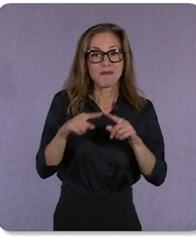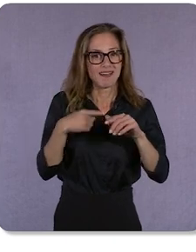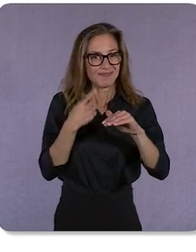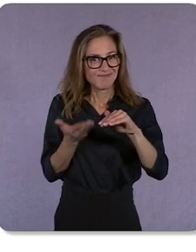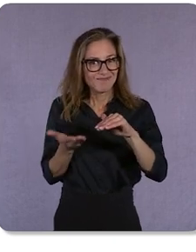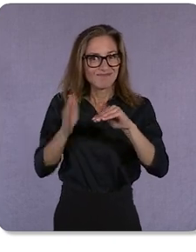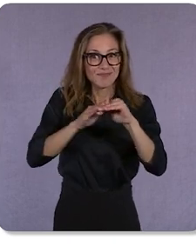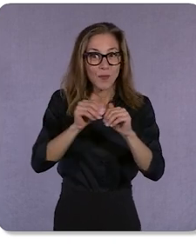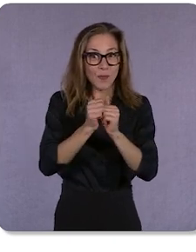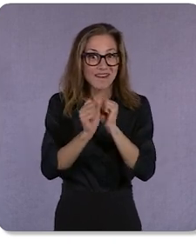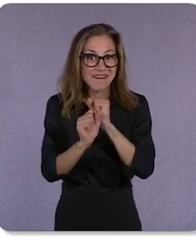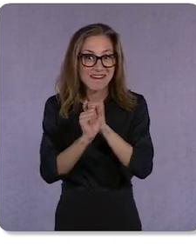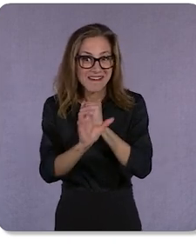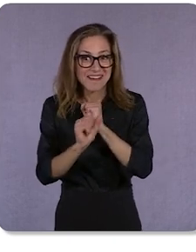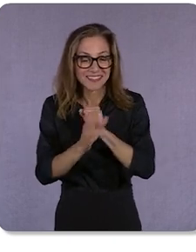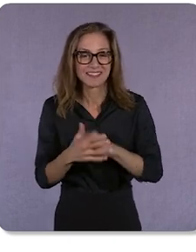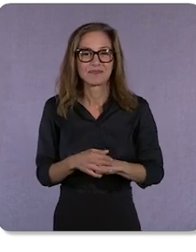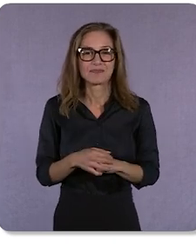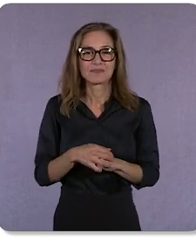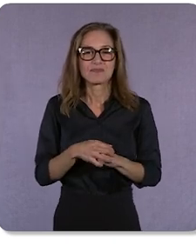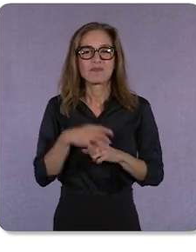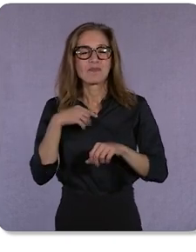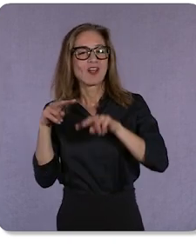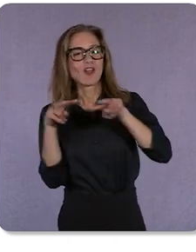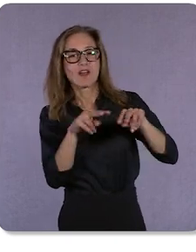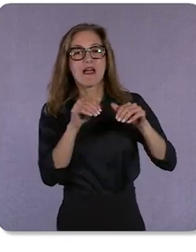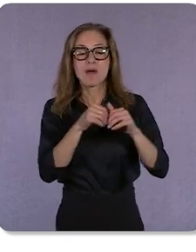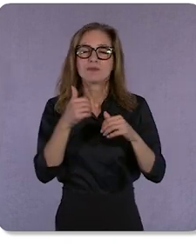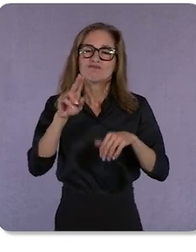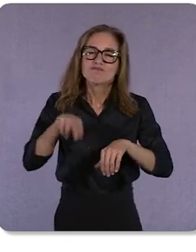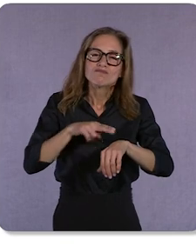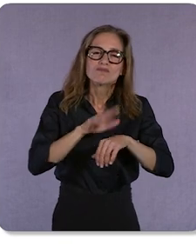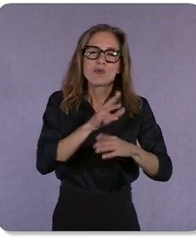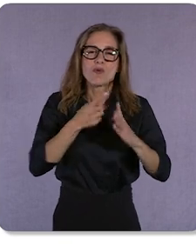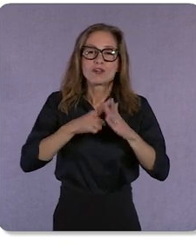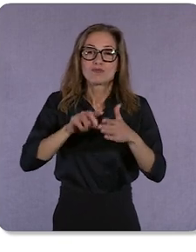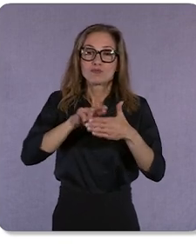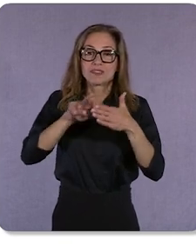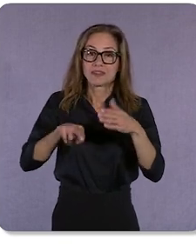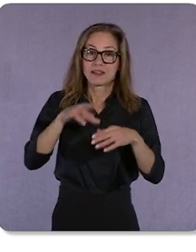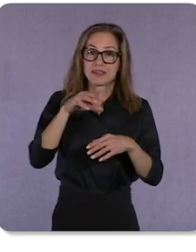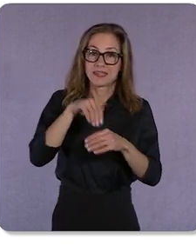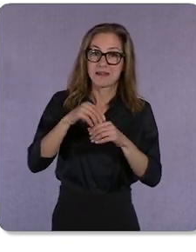Let’s take a look at how organic results and Shopping ads will work together to create a